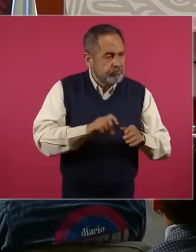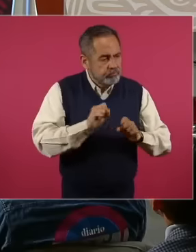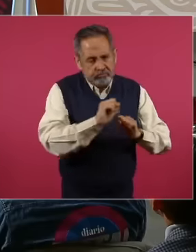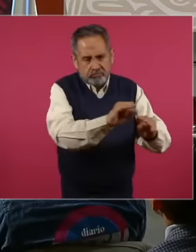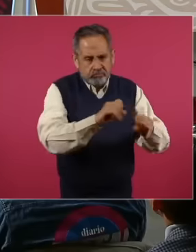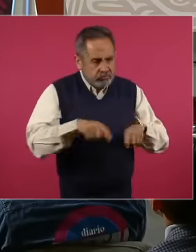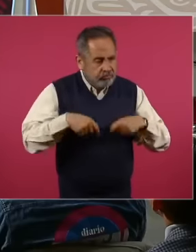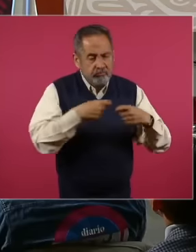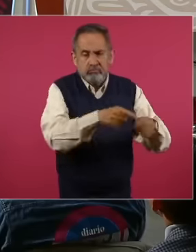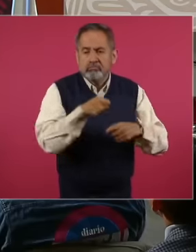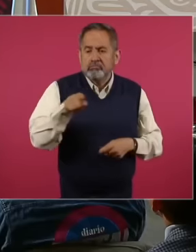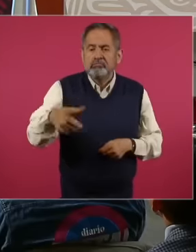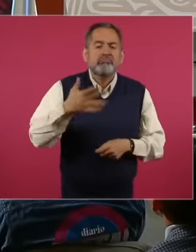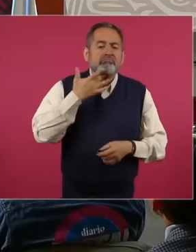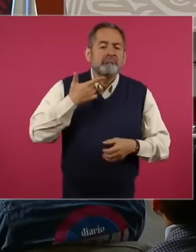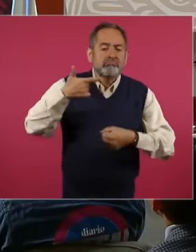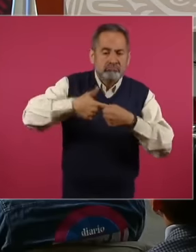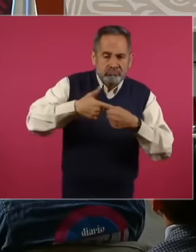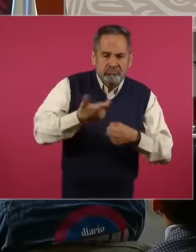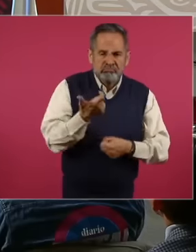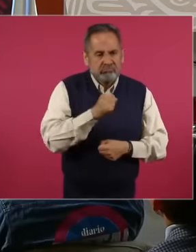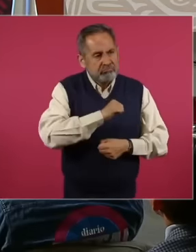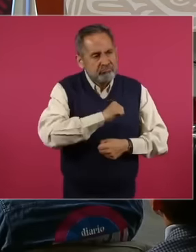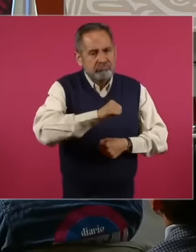on gasoline. Diesel, gas and